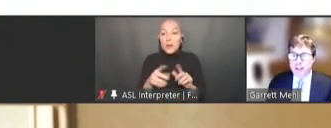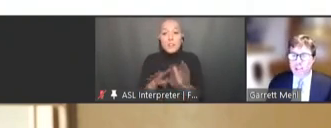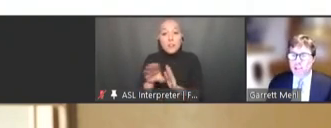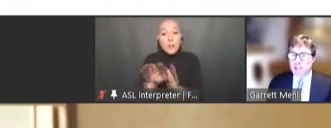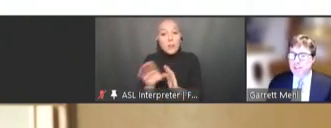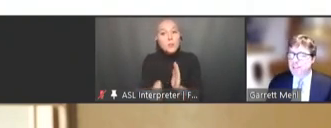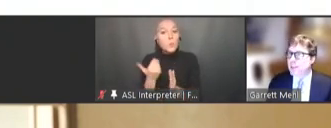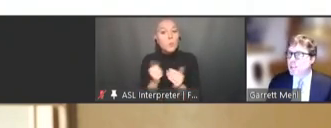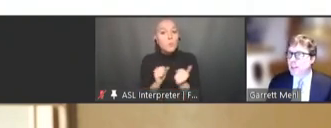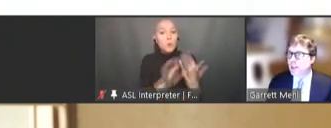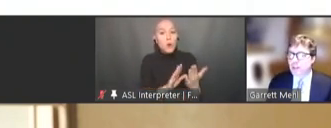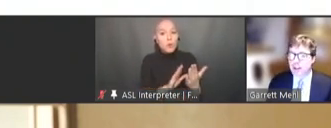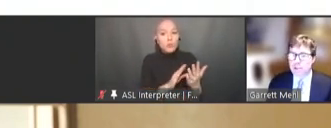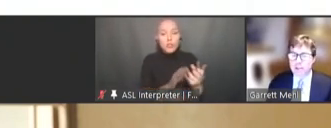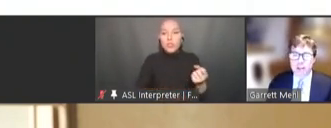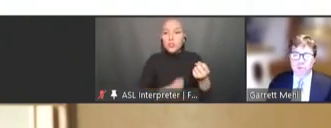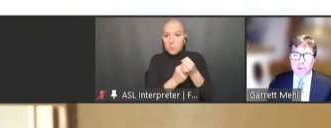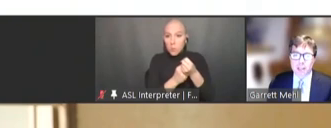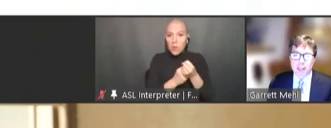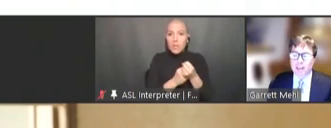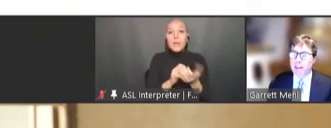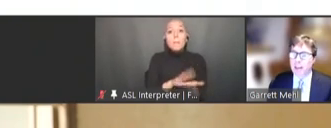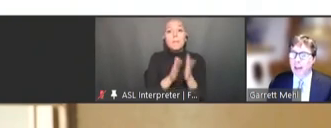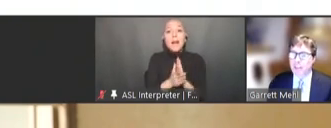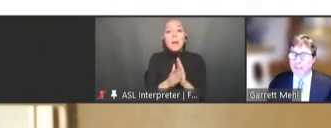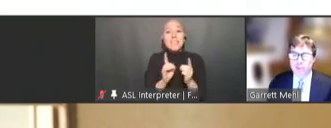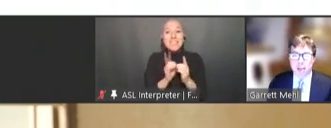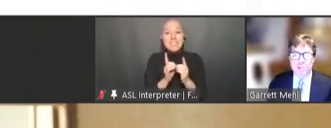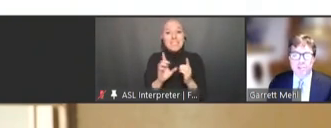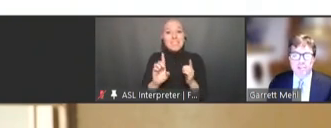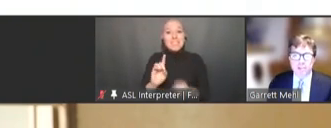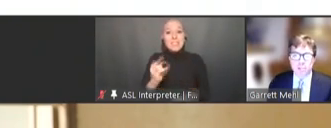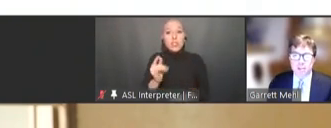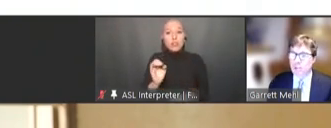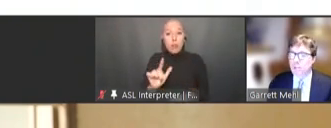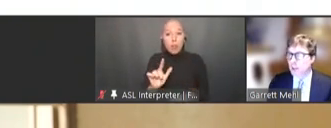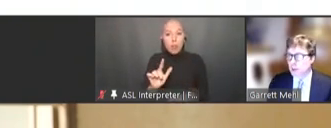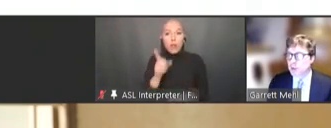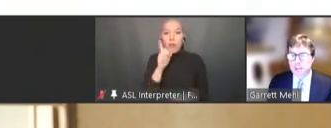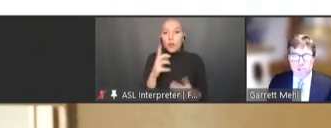digitalization of country routine health information systems, including immunization.